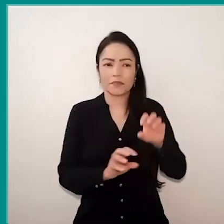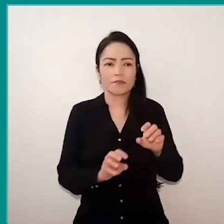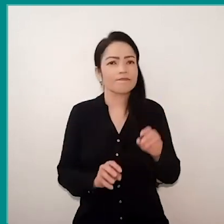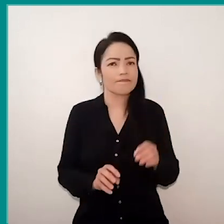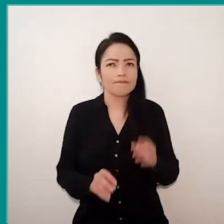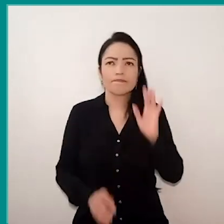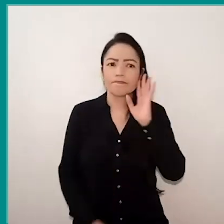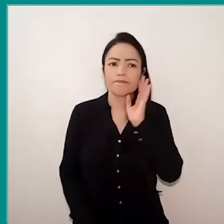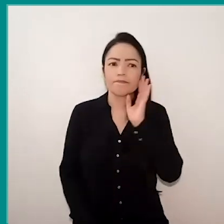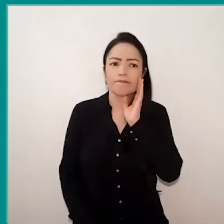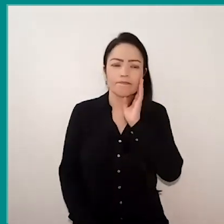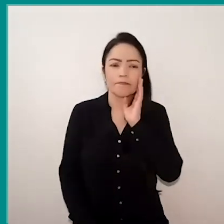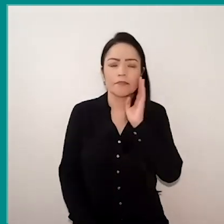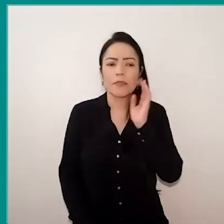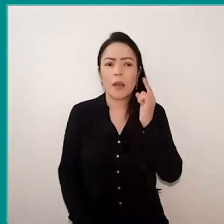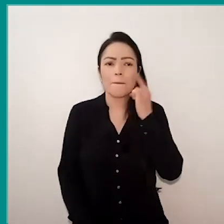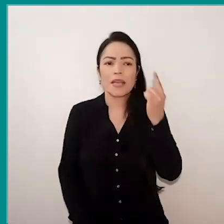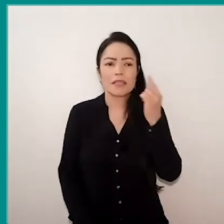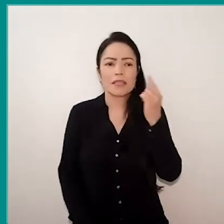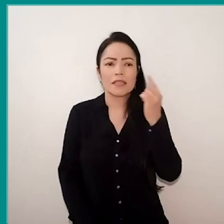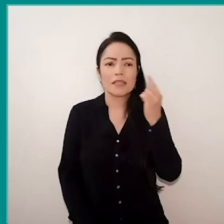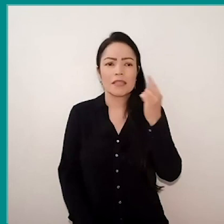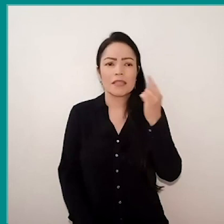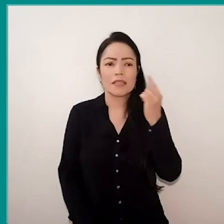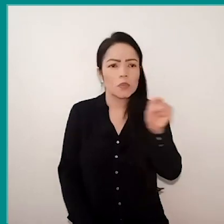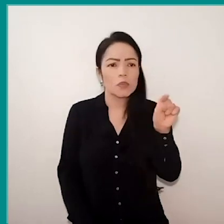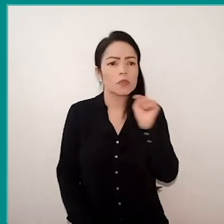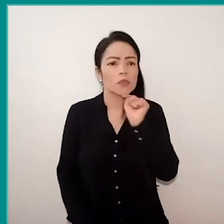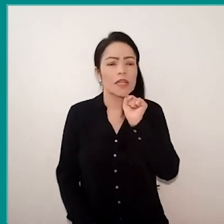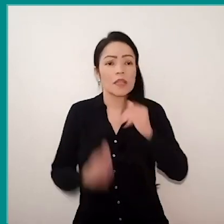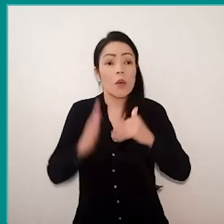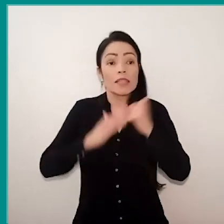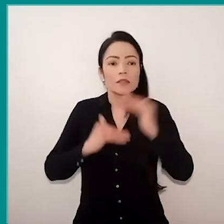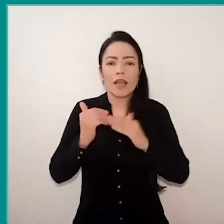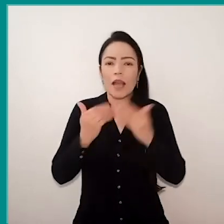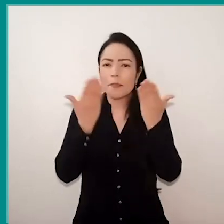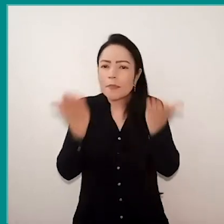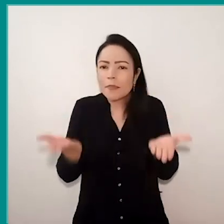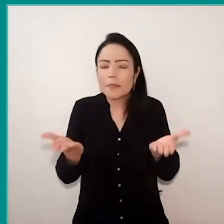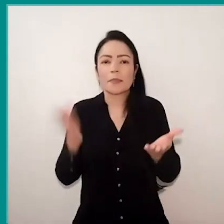this look to this question, then, the actions, they were always thought from of a dialogue with these families,